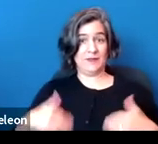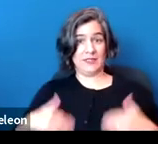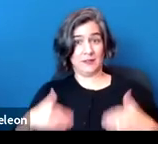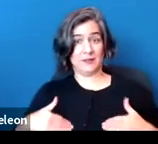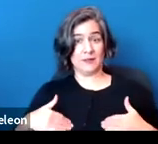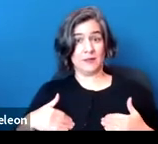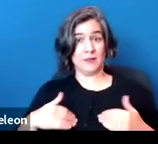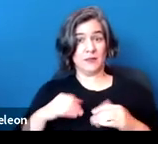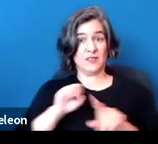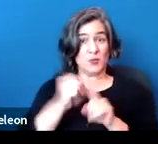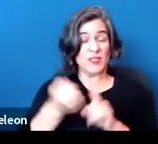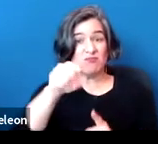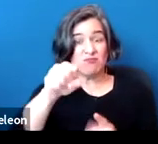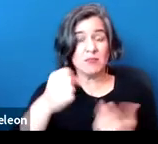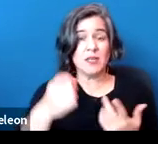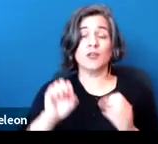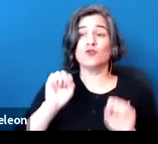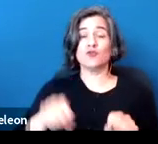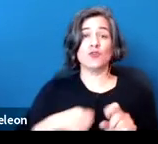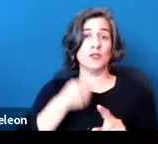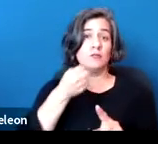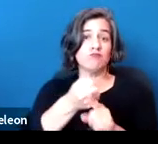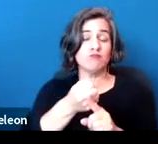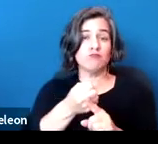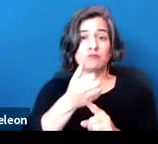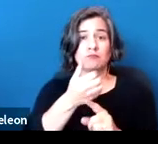It can certainly affect many bodily systems.